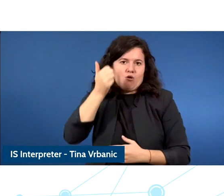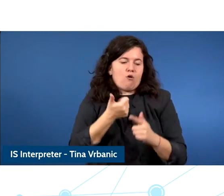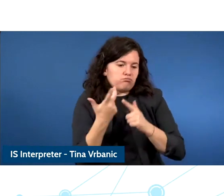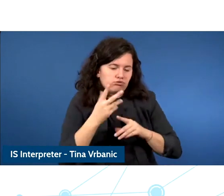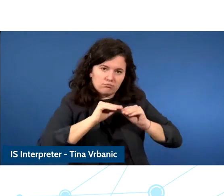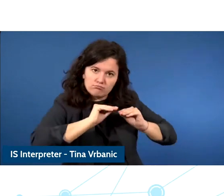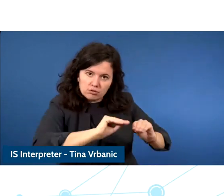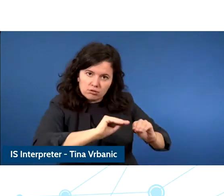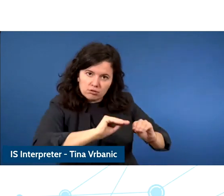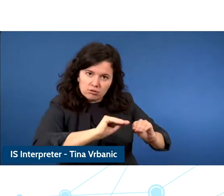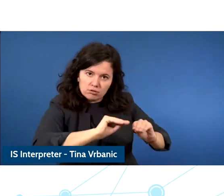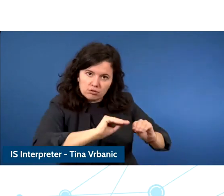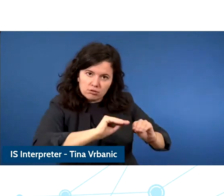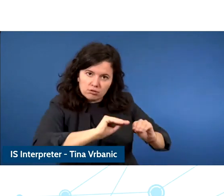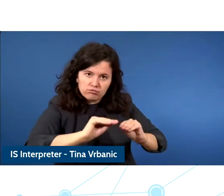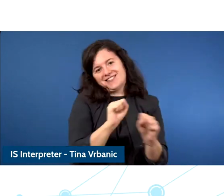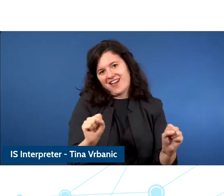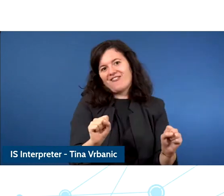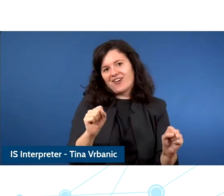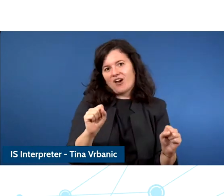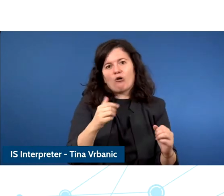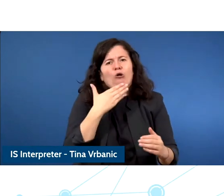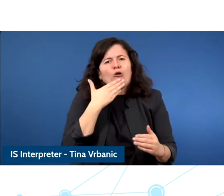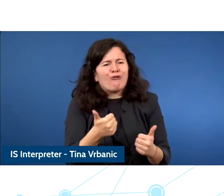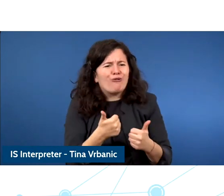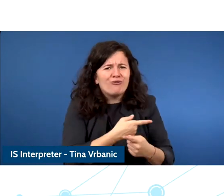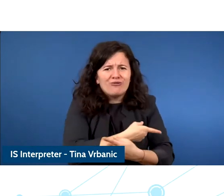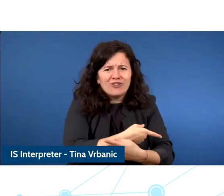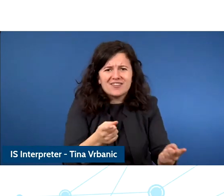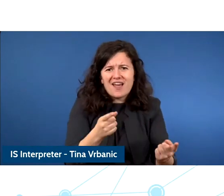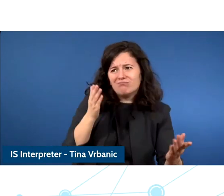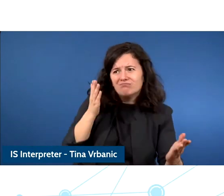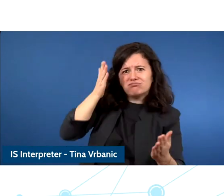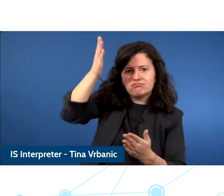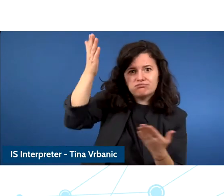I think, we need a strategy and I think that in 2030, the strategies that will